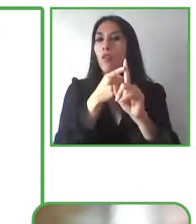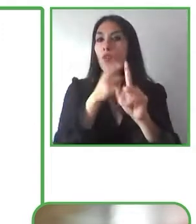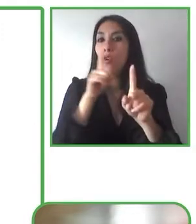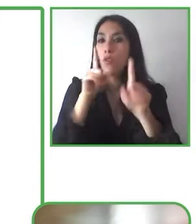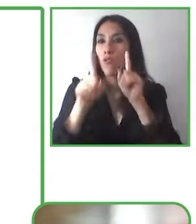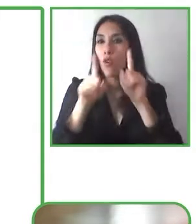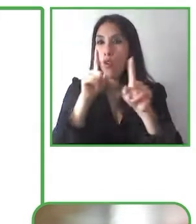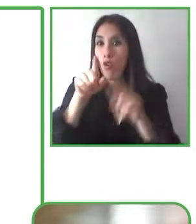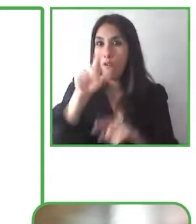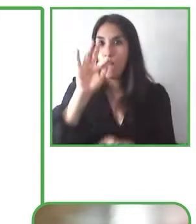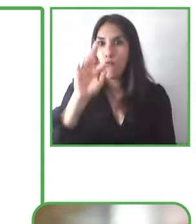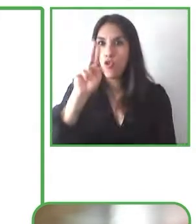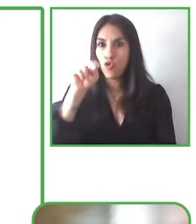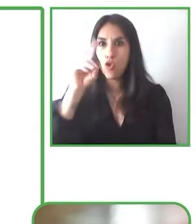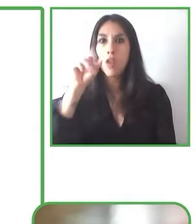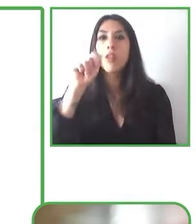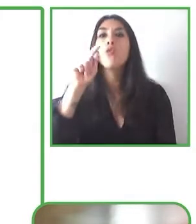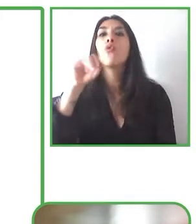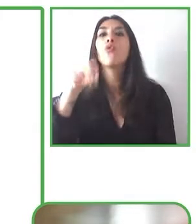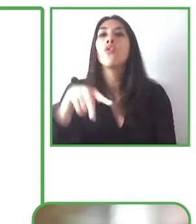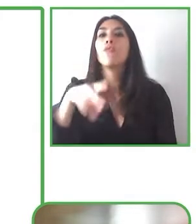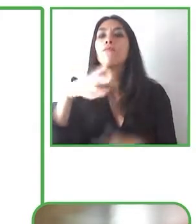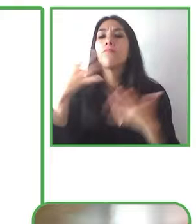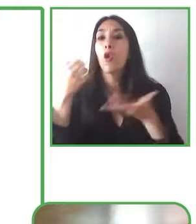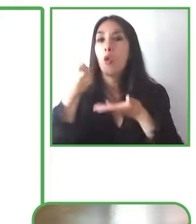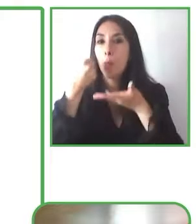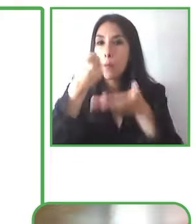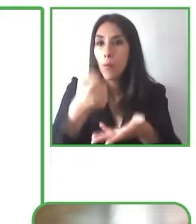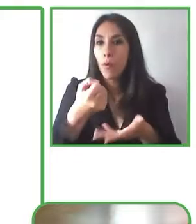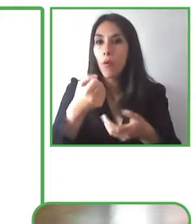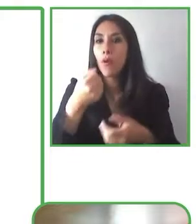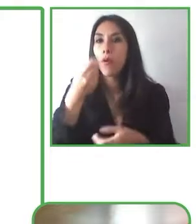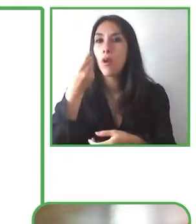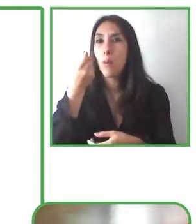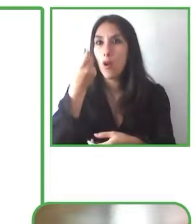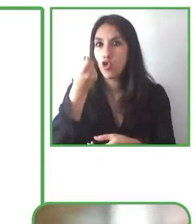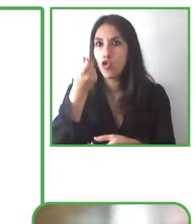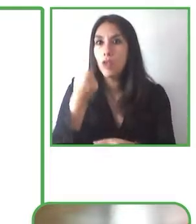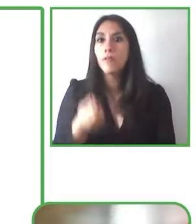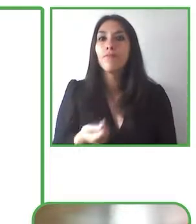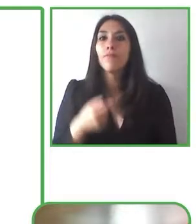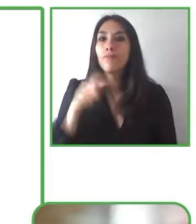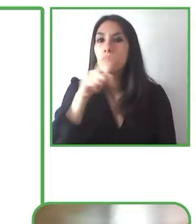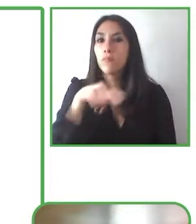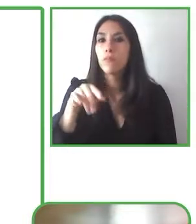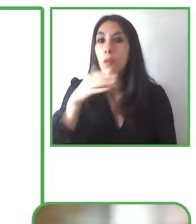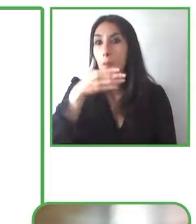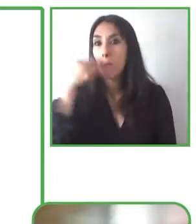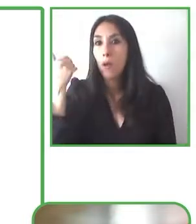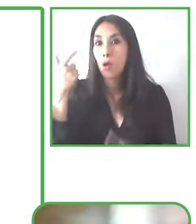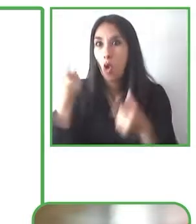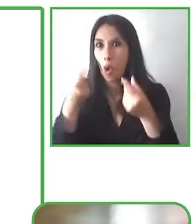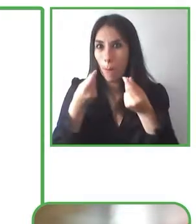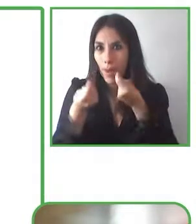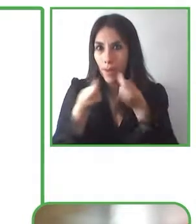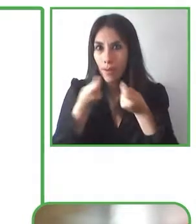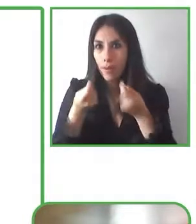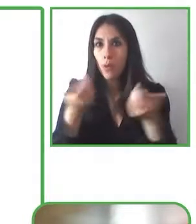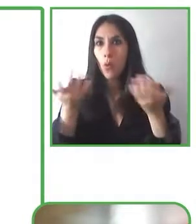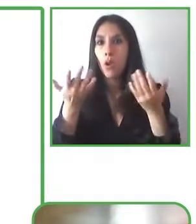lottery sales which is it looks to raise money through the lottery so that the lives of people with disabilities can be improved through labour